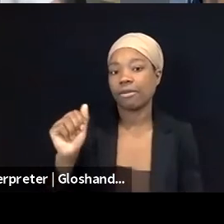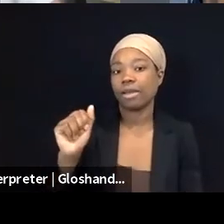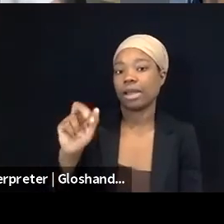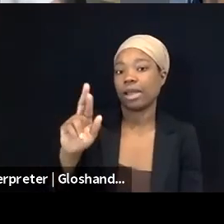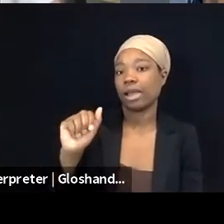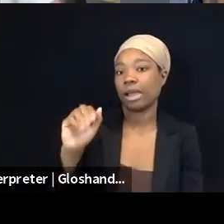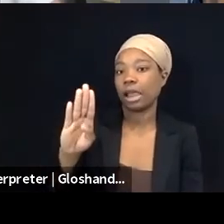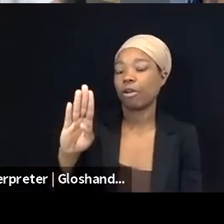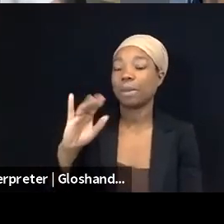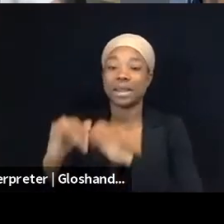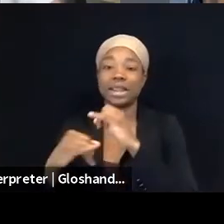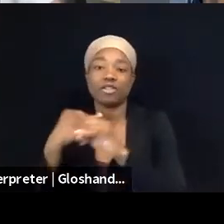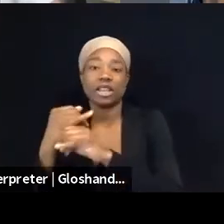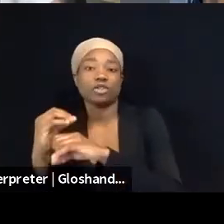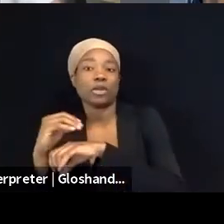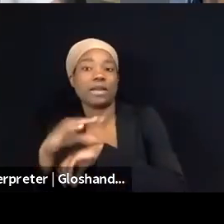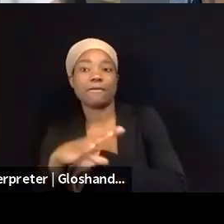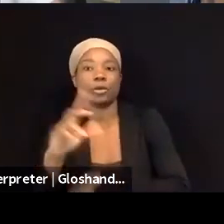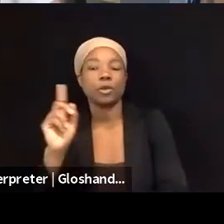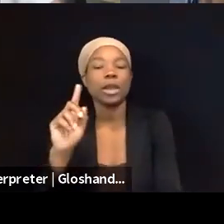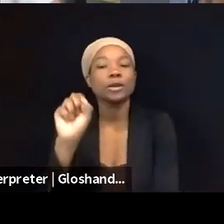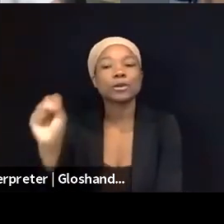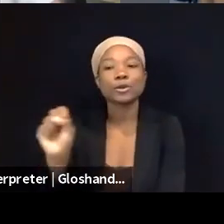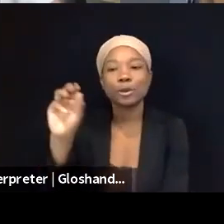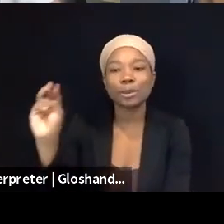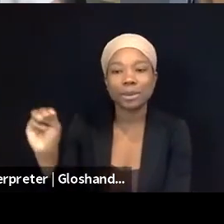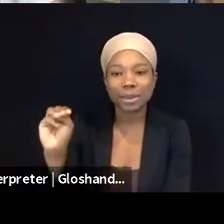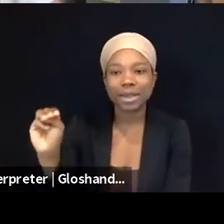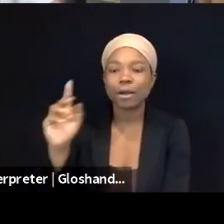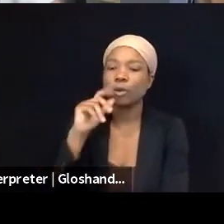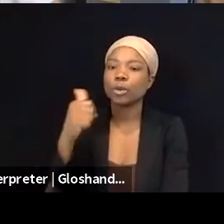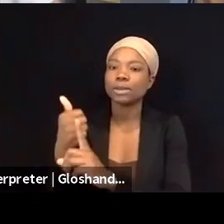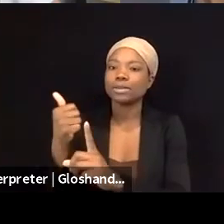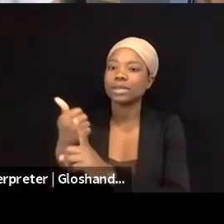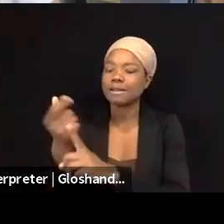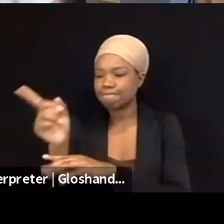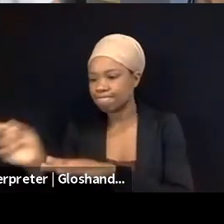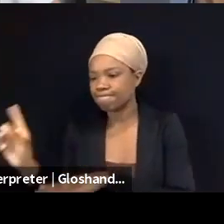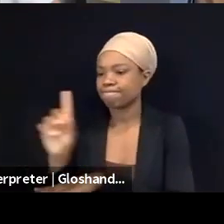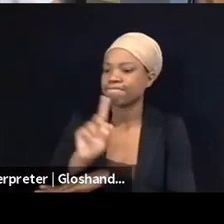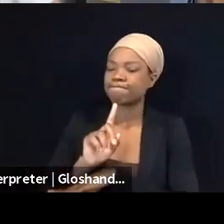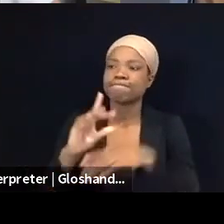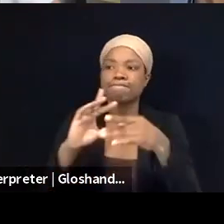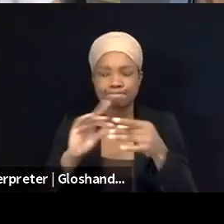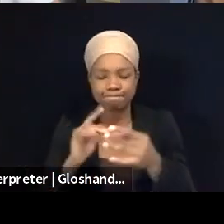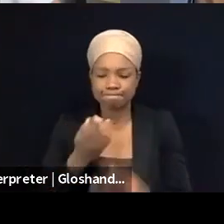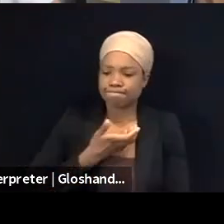on the social media who were stepping forward and saying, being vocal about Palestinians and justice.